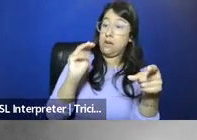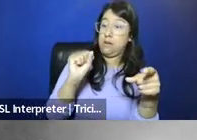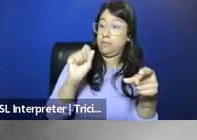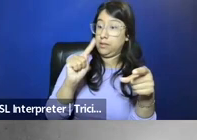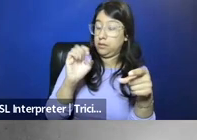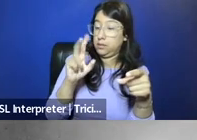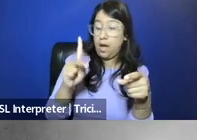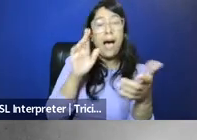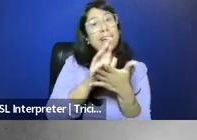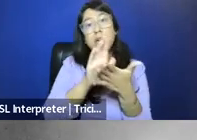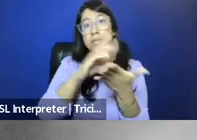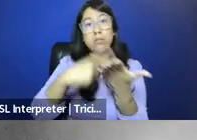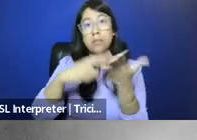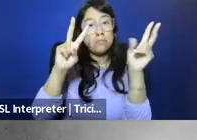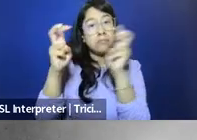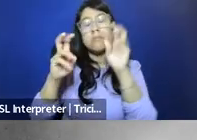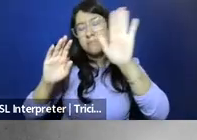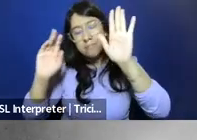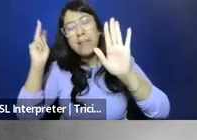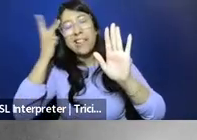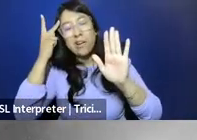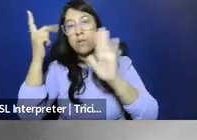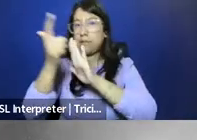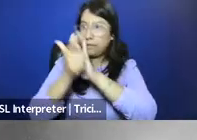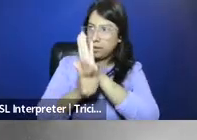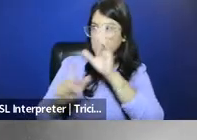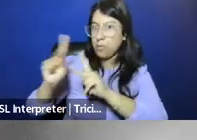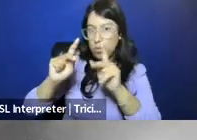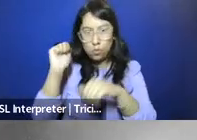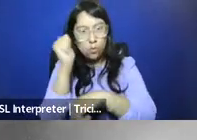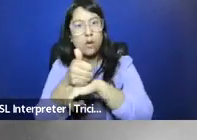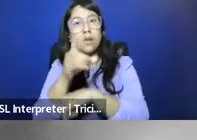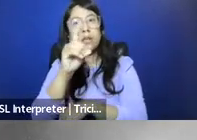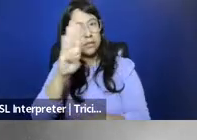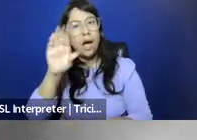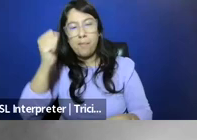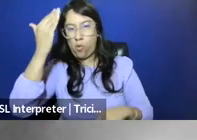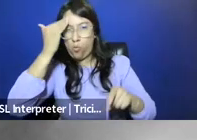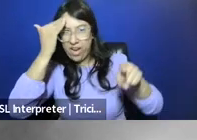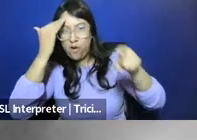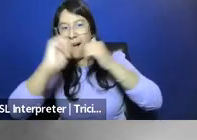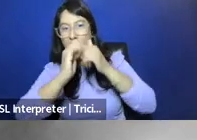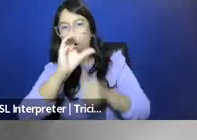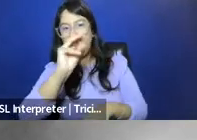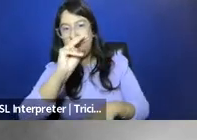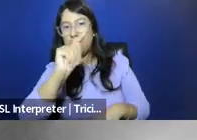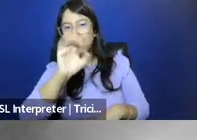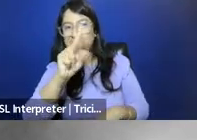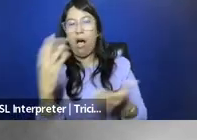or merely a historical one. The political and legal actors who built the strategy for Dobbs are well-aware of how it might be used